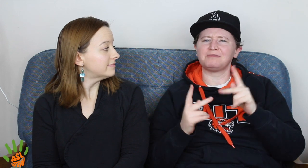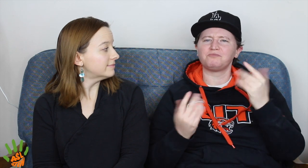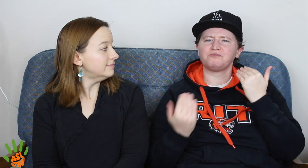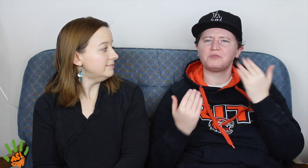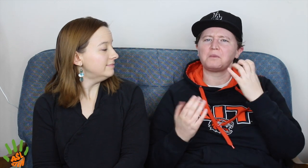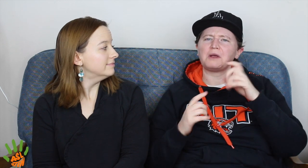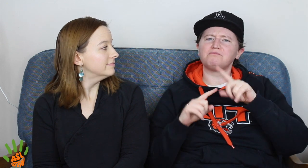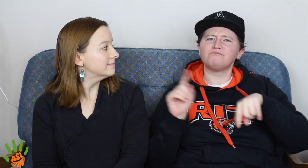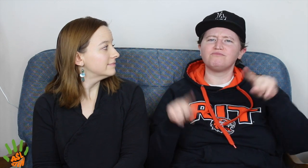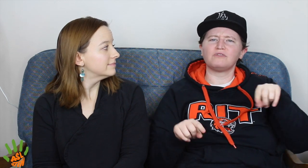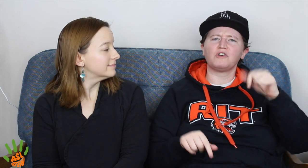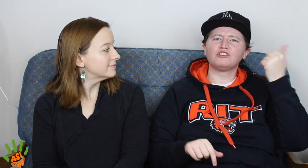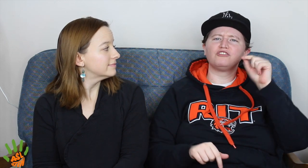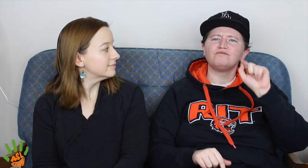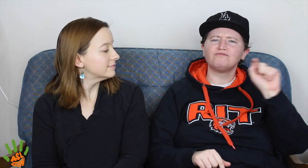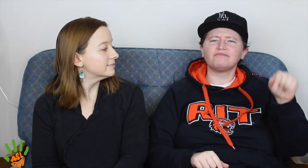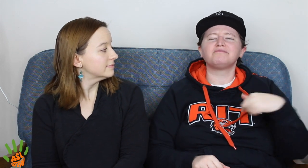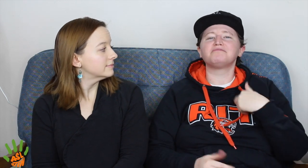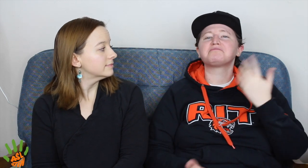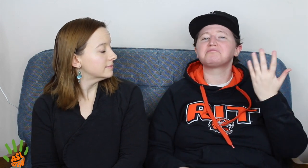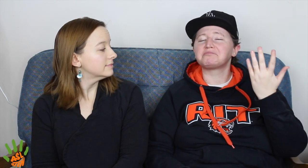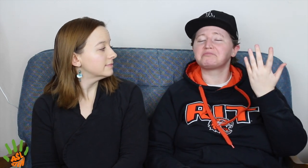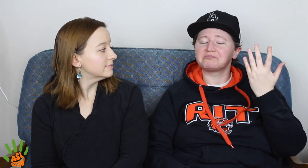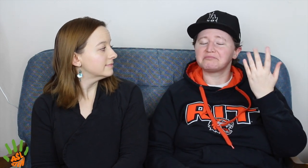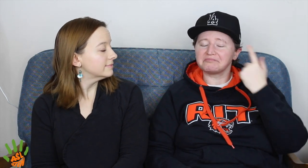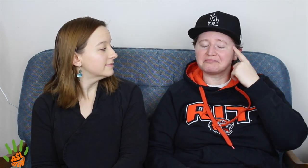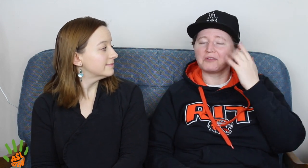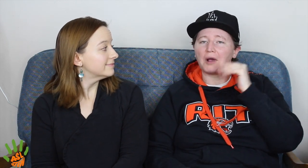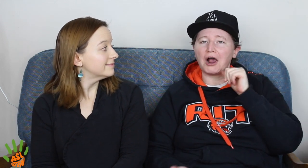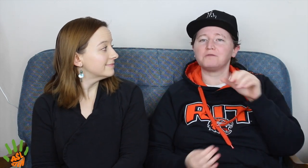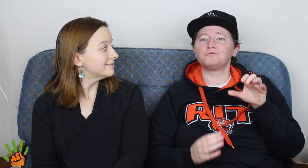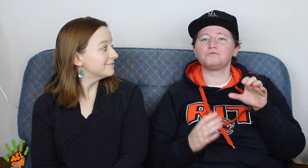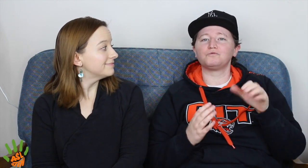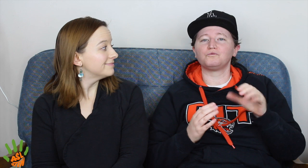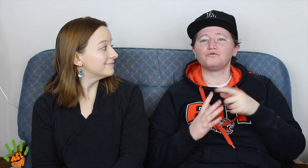Since then some people have wanted some other type of videos like that.